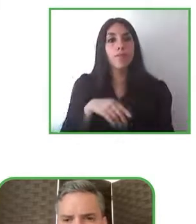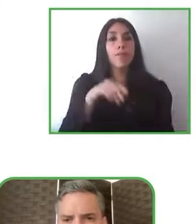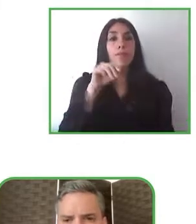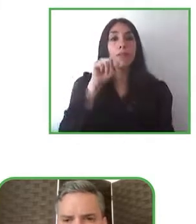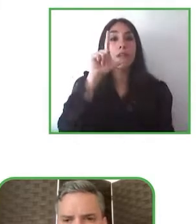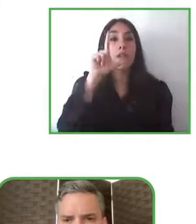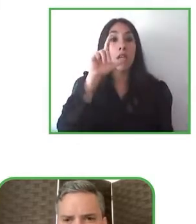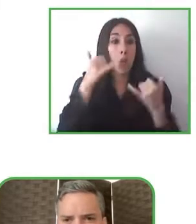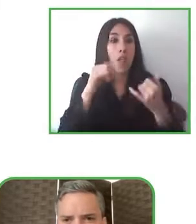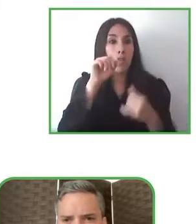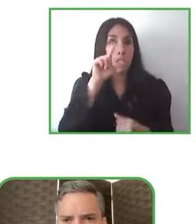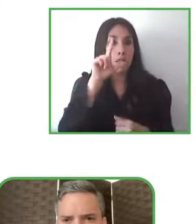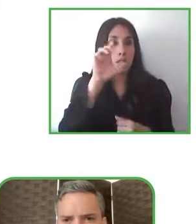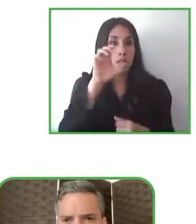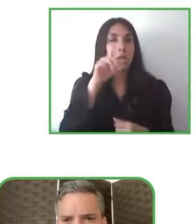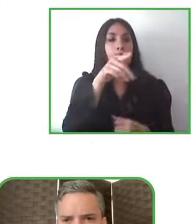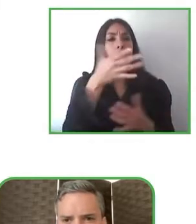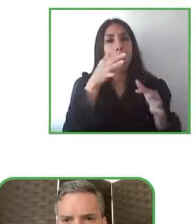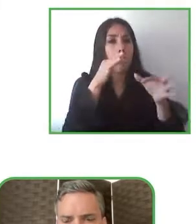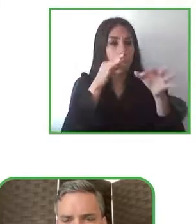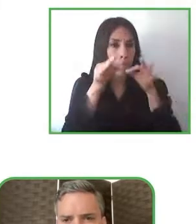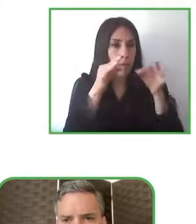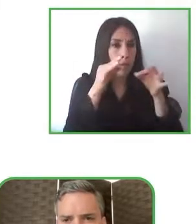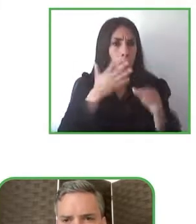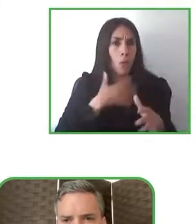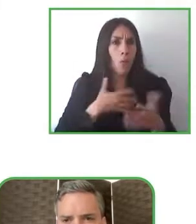Alexander, we want to know if you may think that